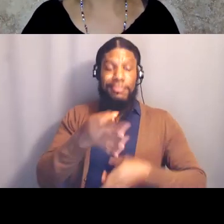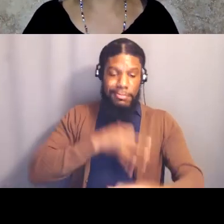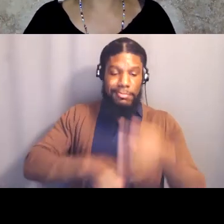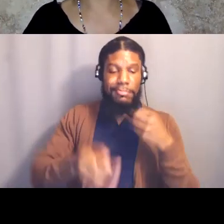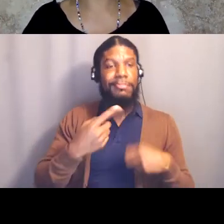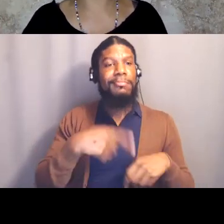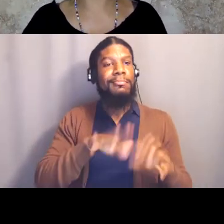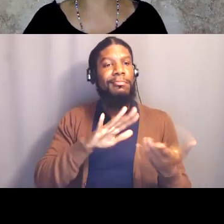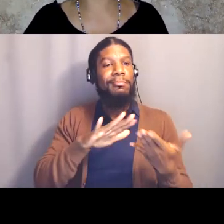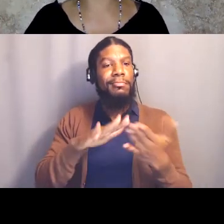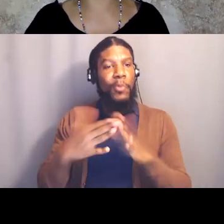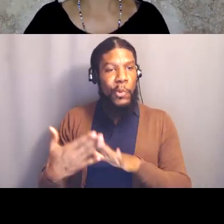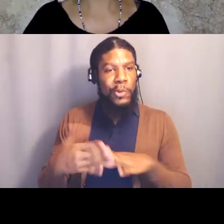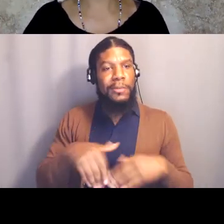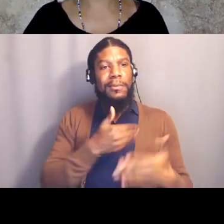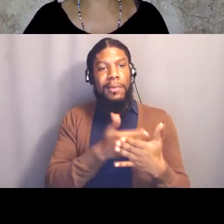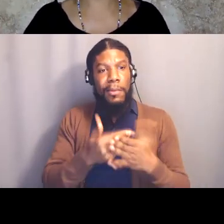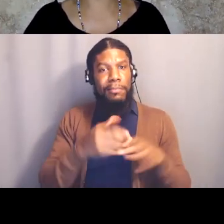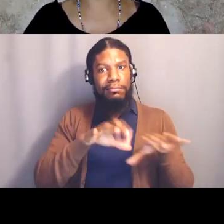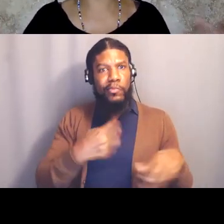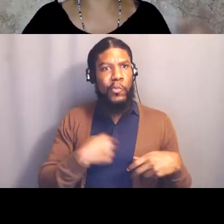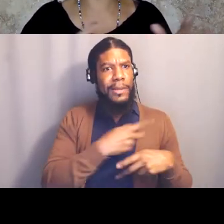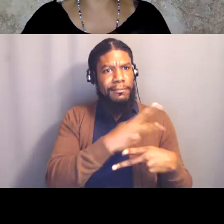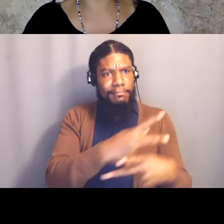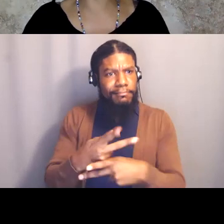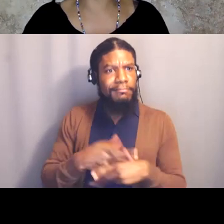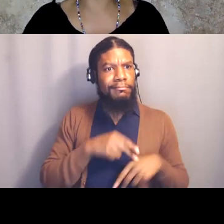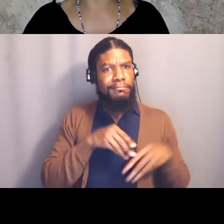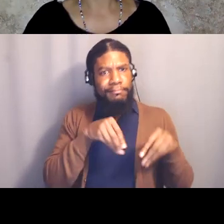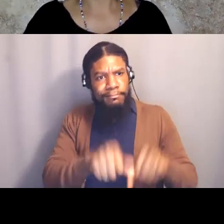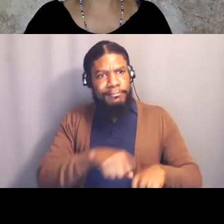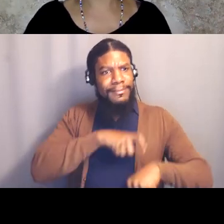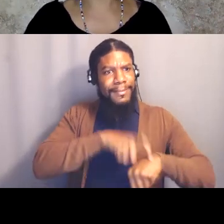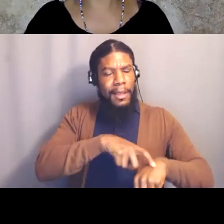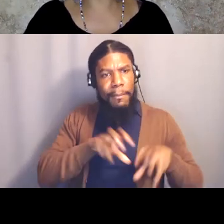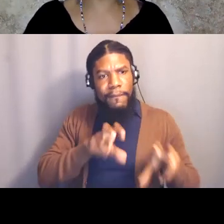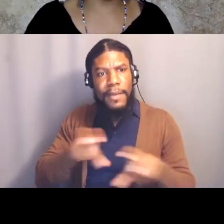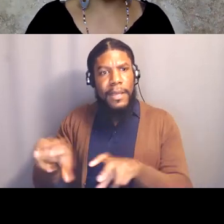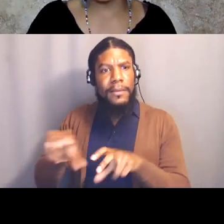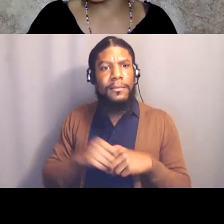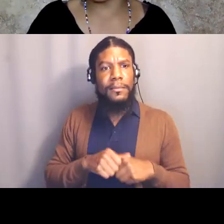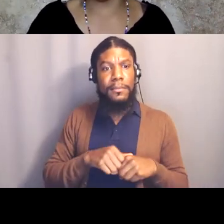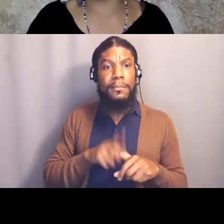My public safety system means that it's kind of connected with an educational system